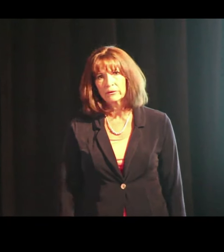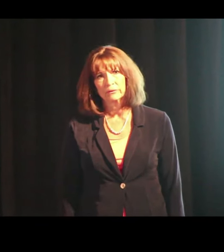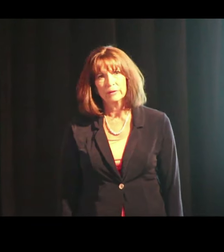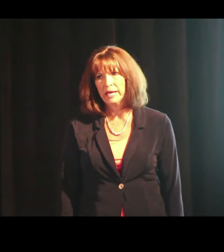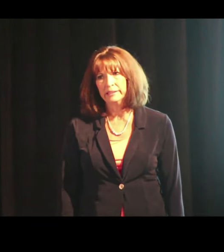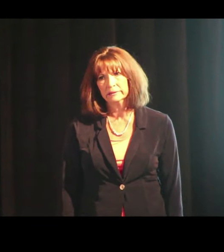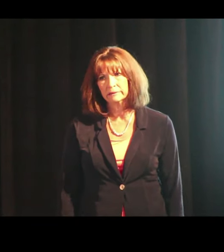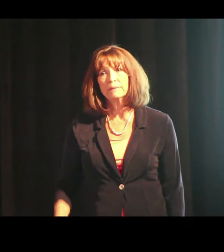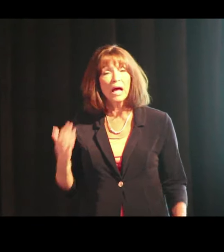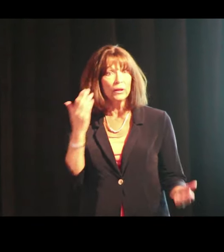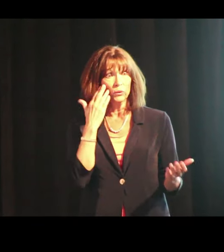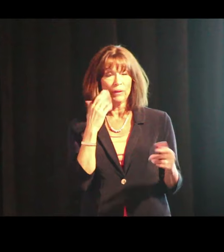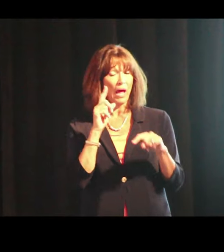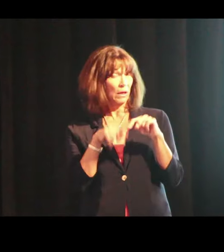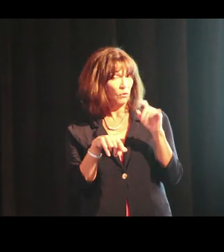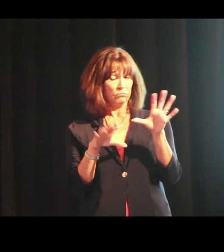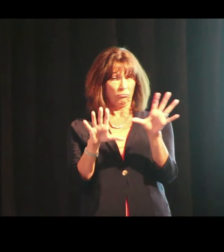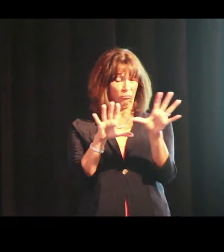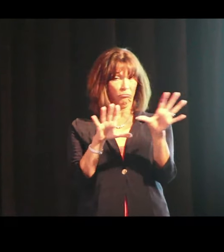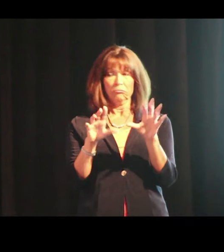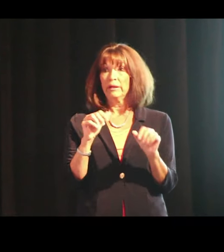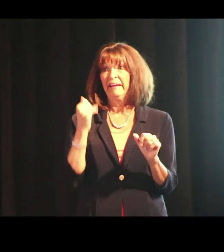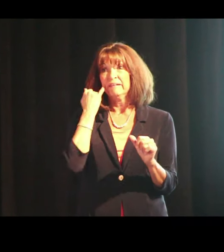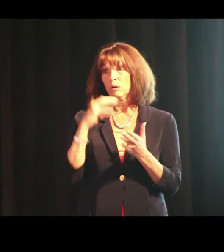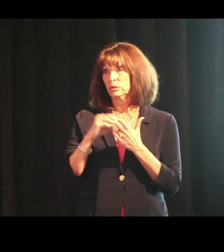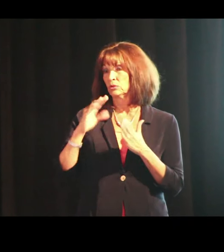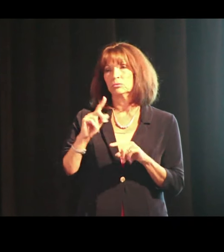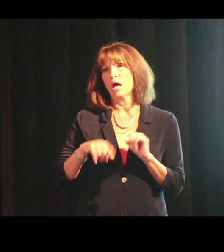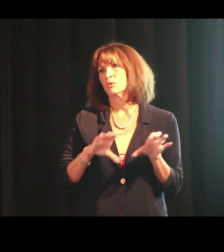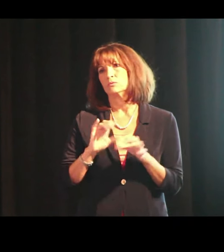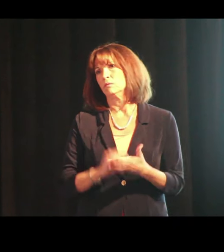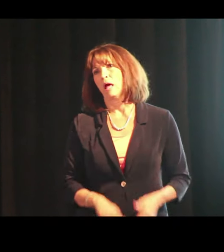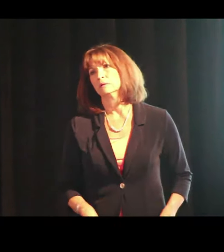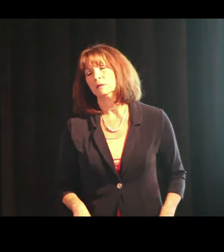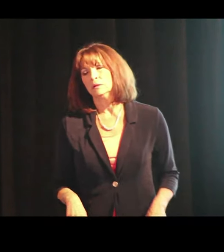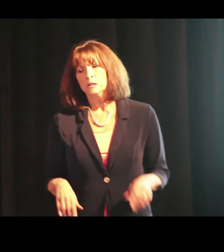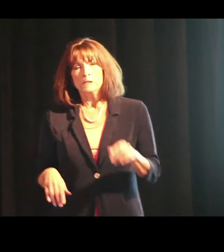What was happening there. I looked at that student And if I were in that environment,